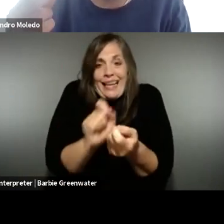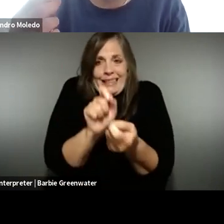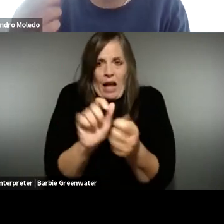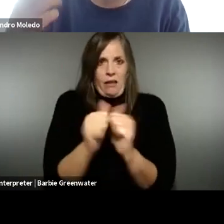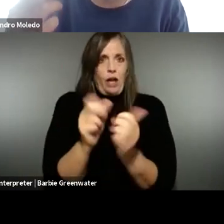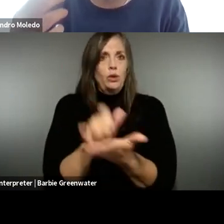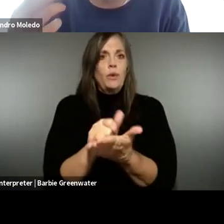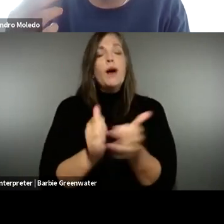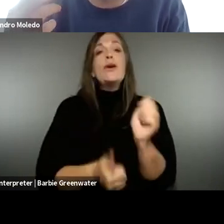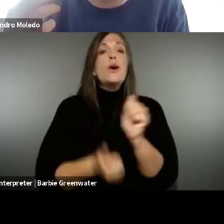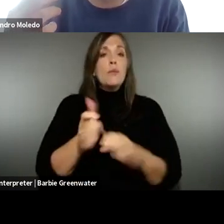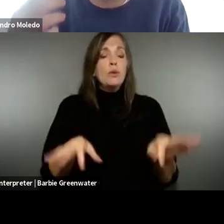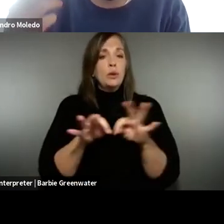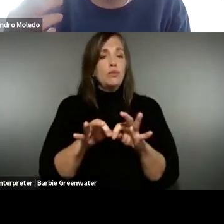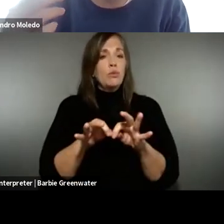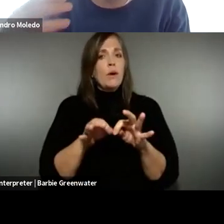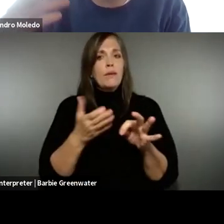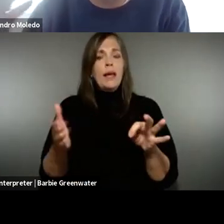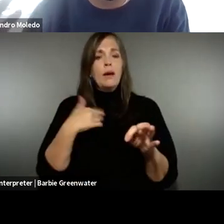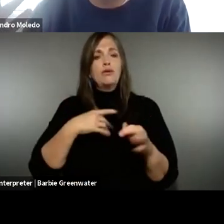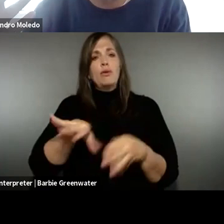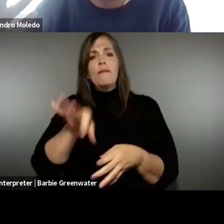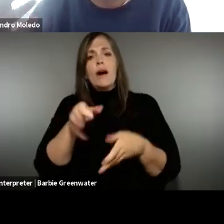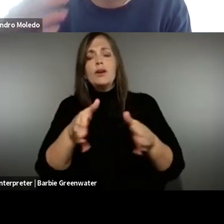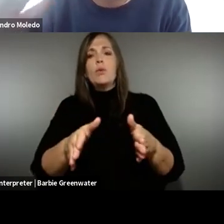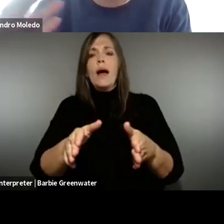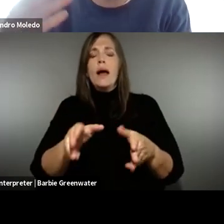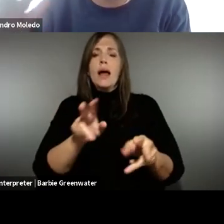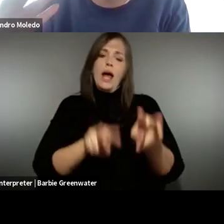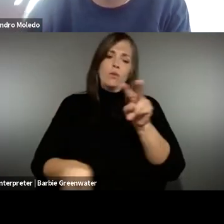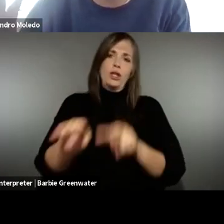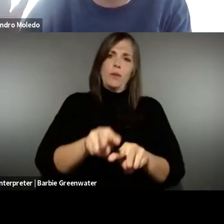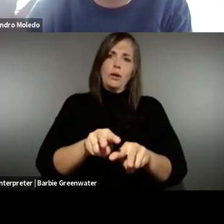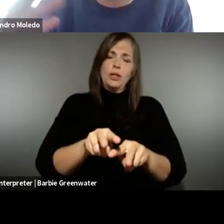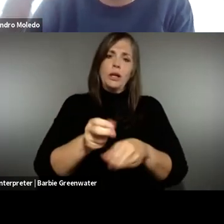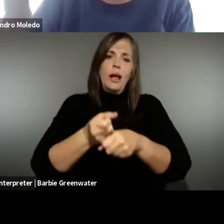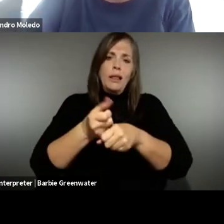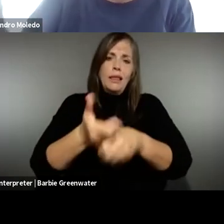some member states don't know exactly how do it, the most important thing is to find a way in which monitoring leads to